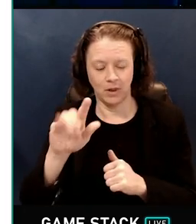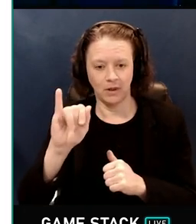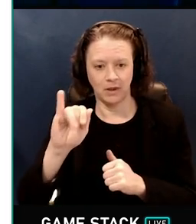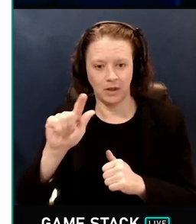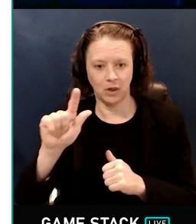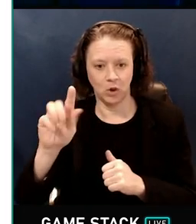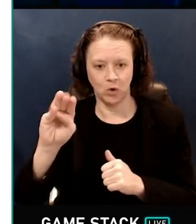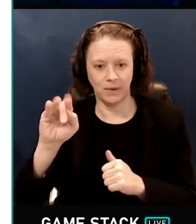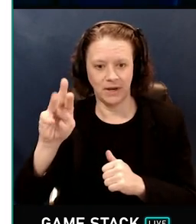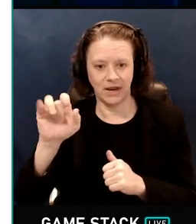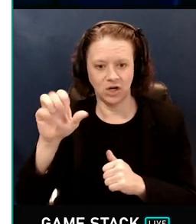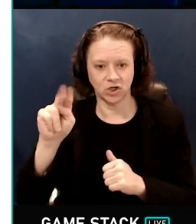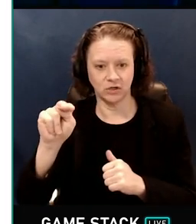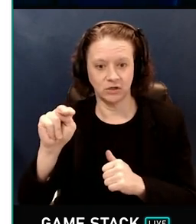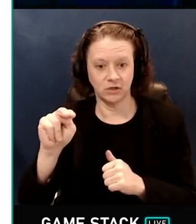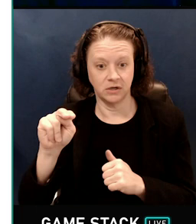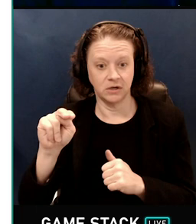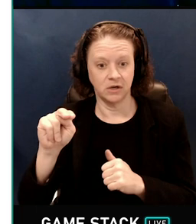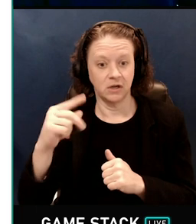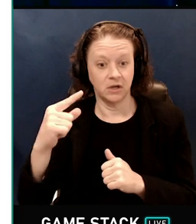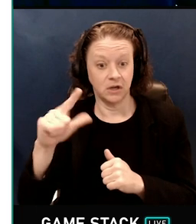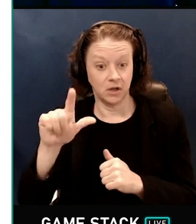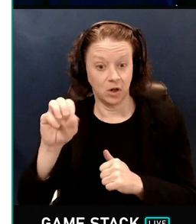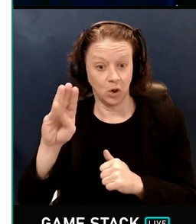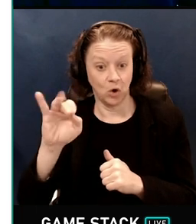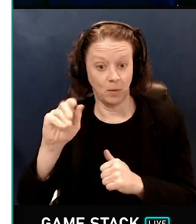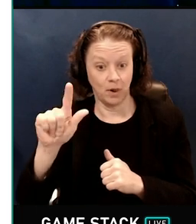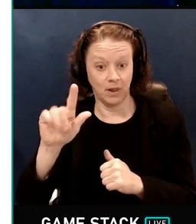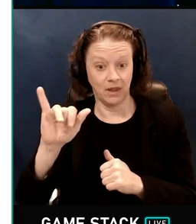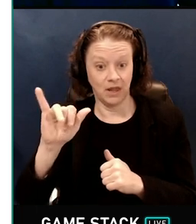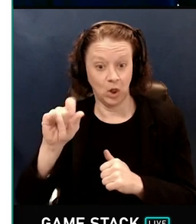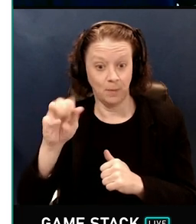You might have seen something like this explanation before,